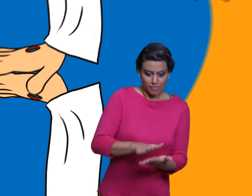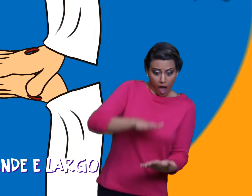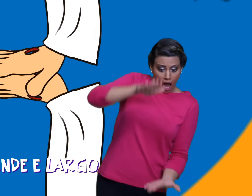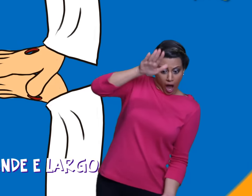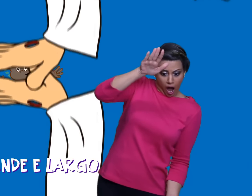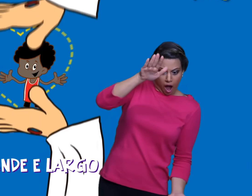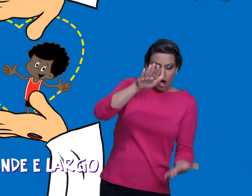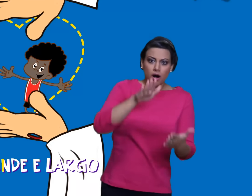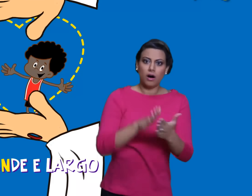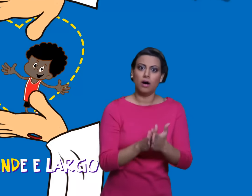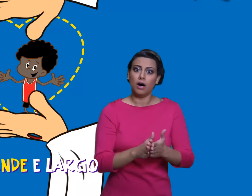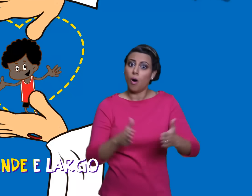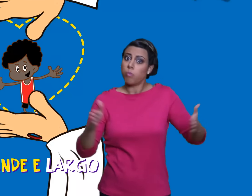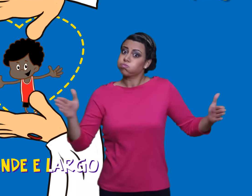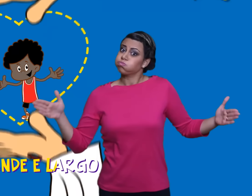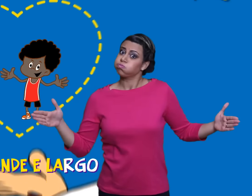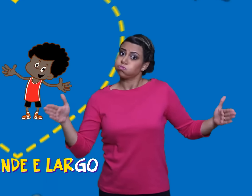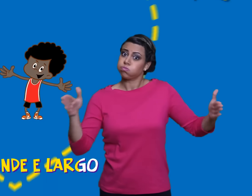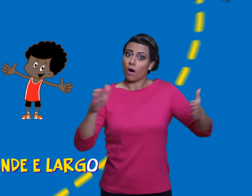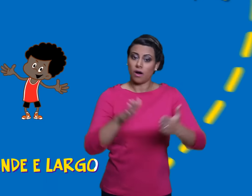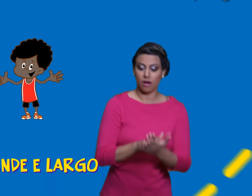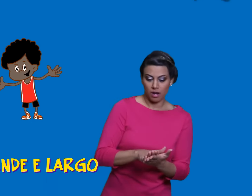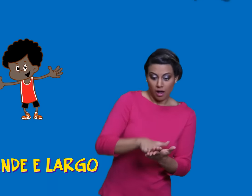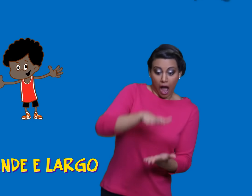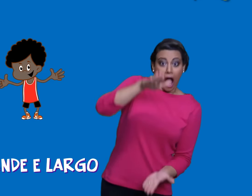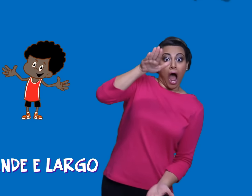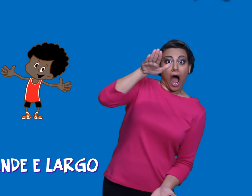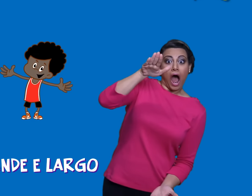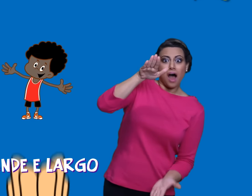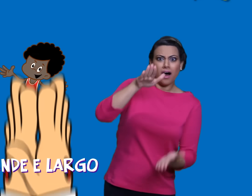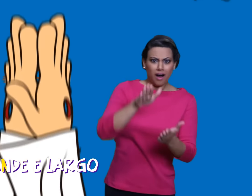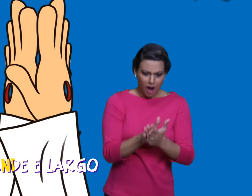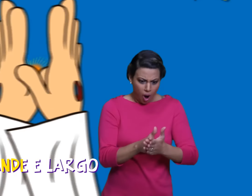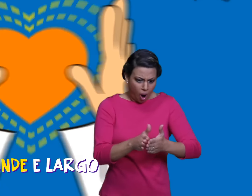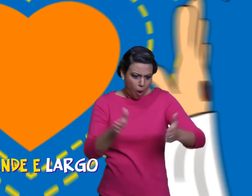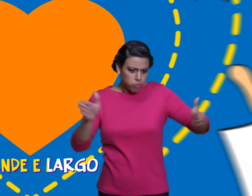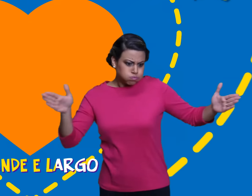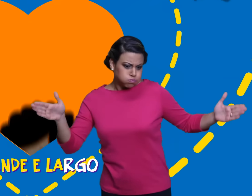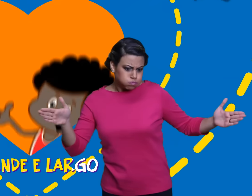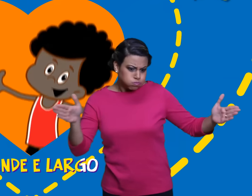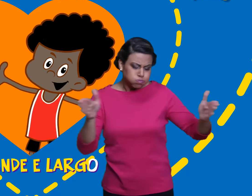BIG AND WIDE